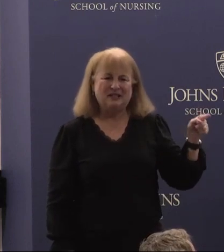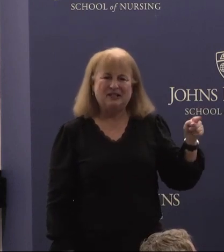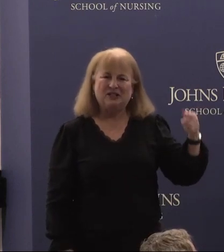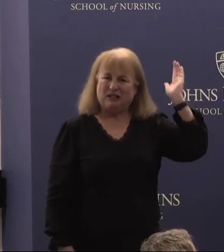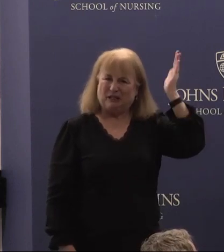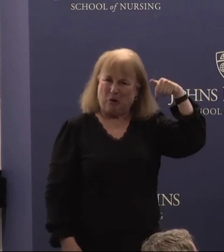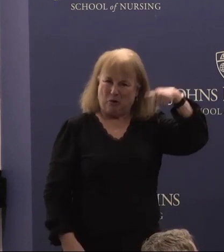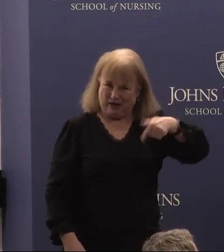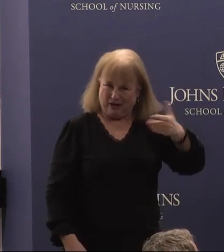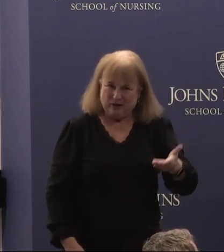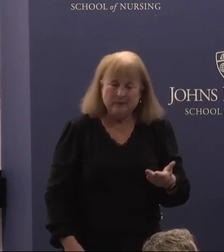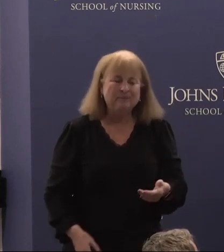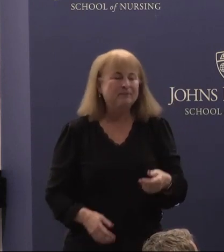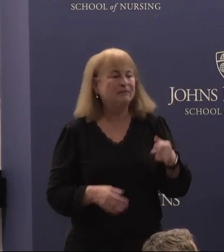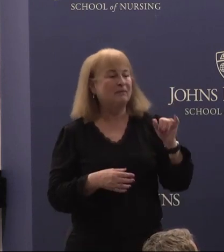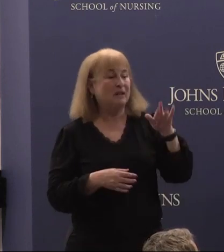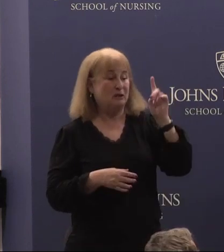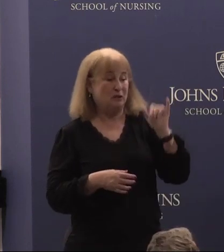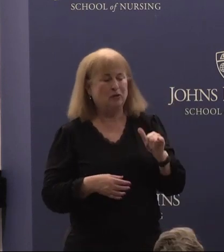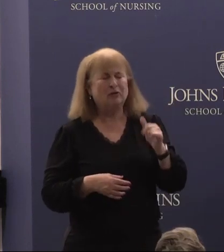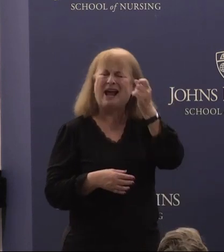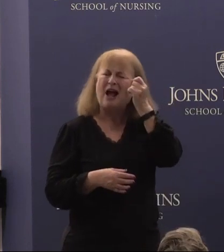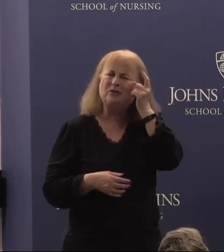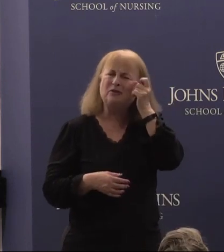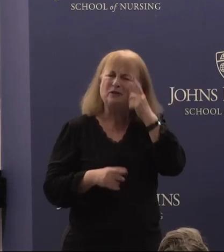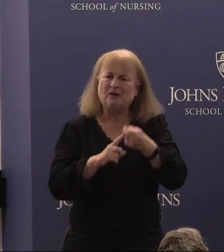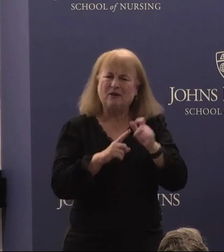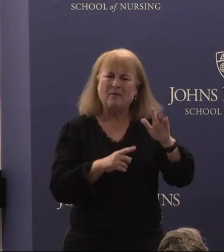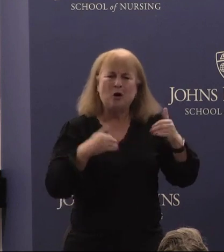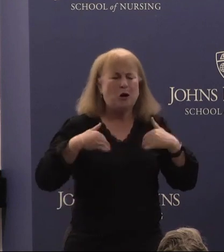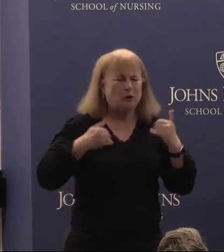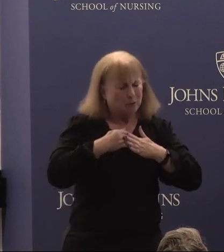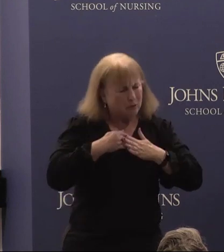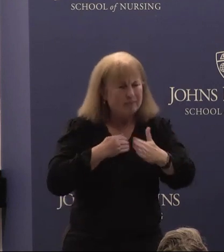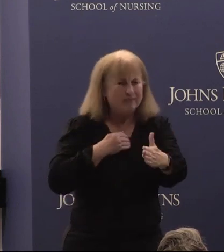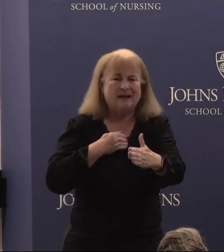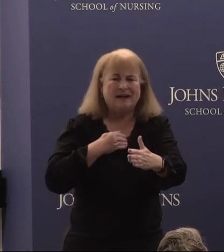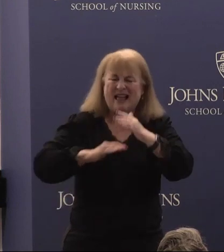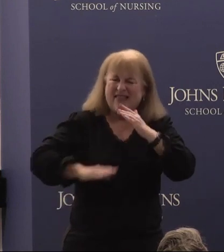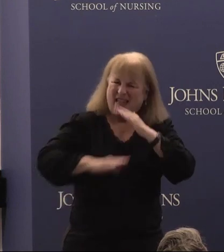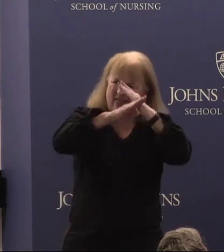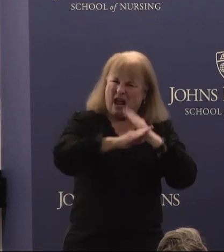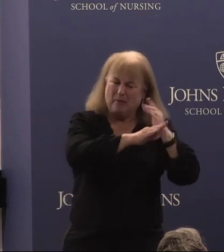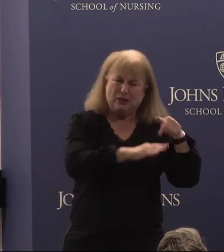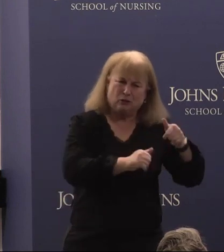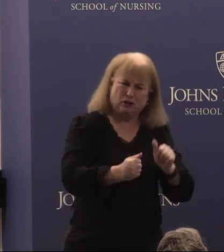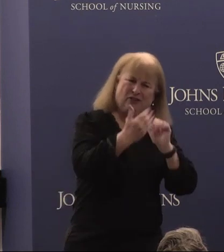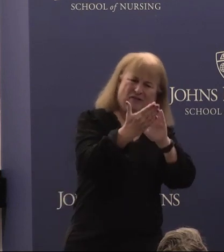here she also understood from her youth onward that the obstacles she faced were not just because